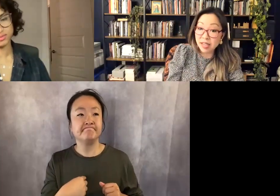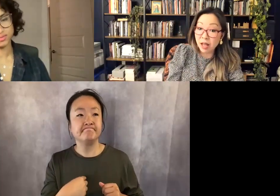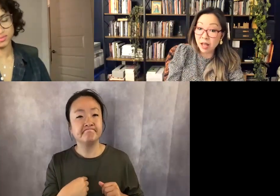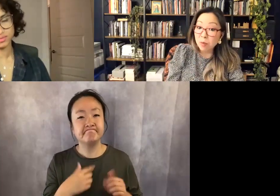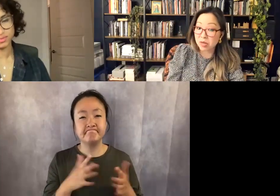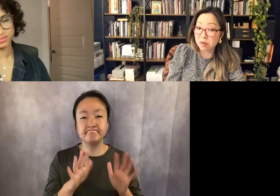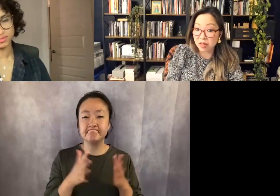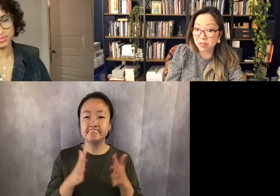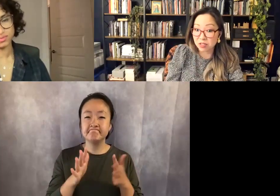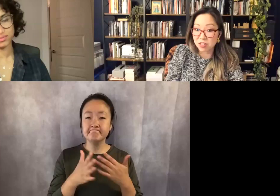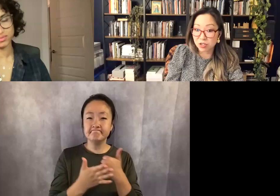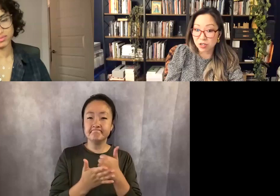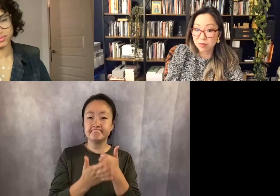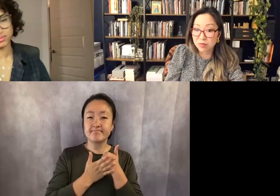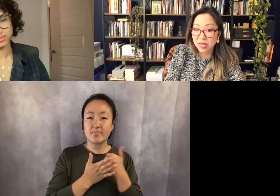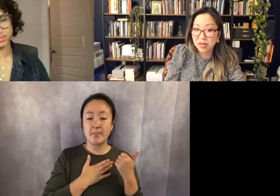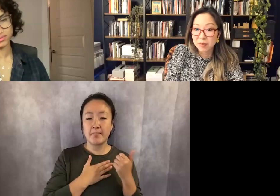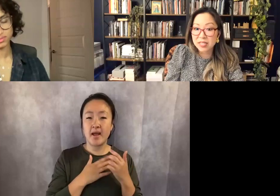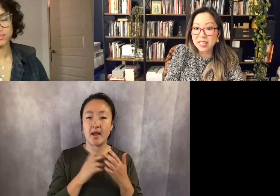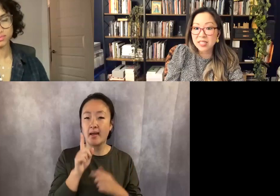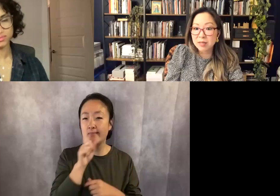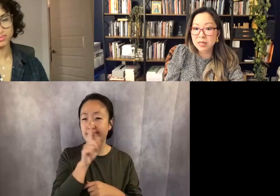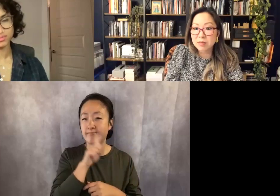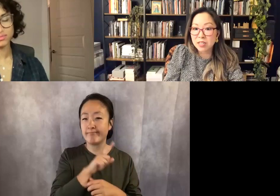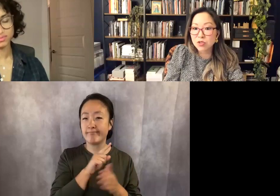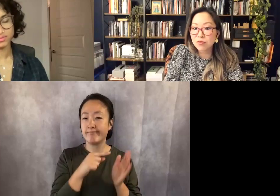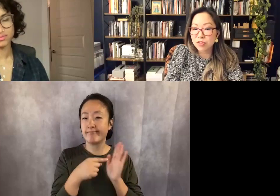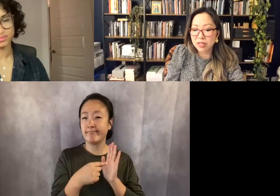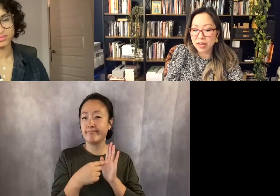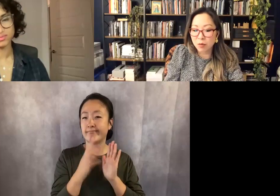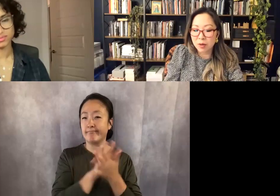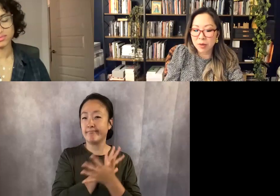helps my imposter syndrome, because I think sometimes I do feel like well.